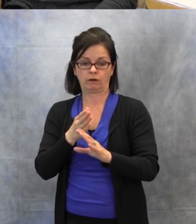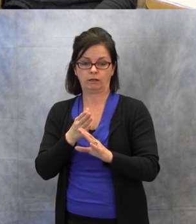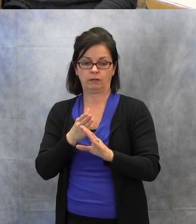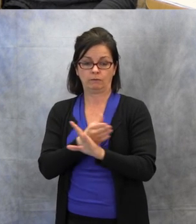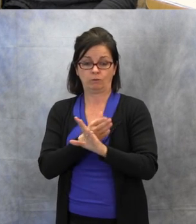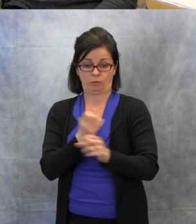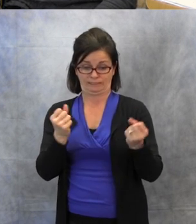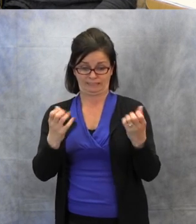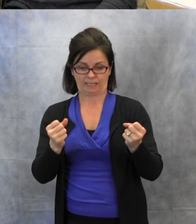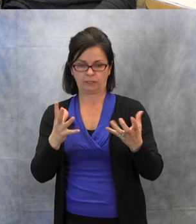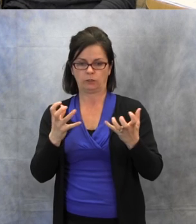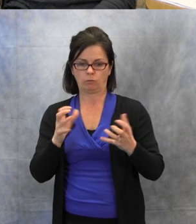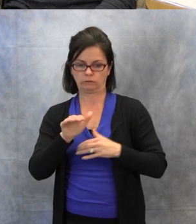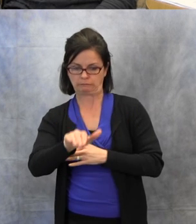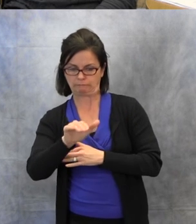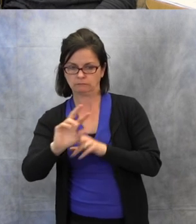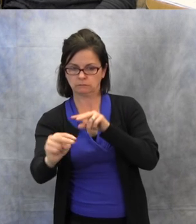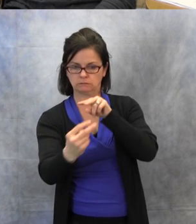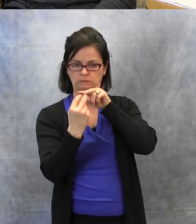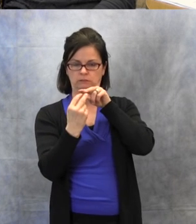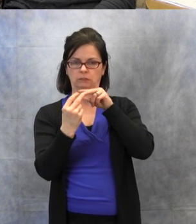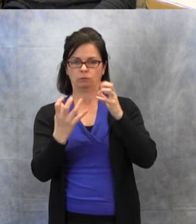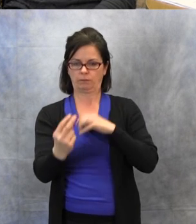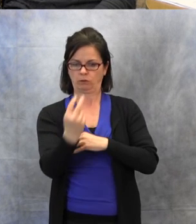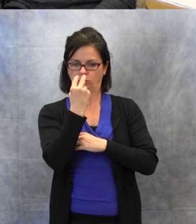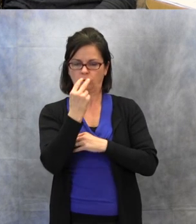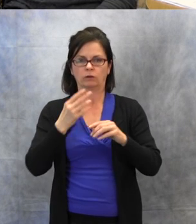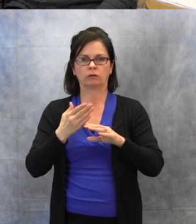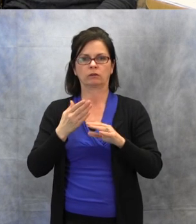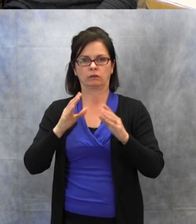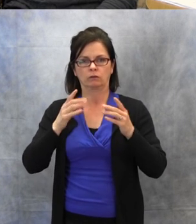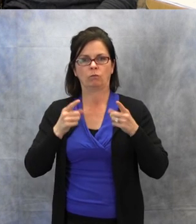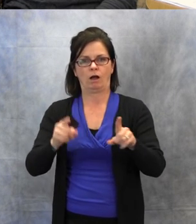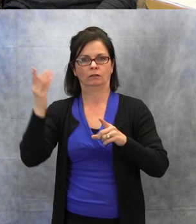start instructing. Also, allow them to see your face